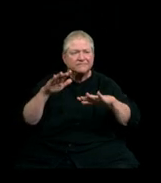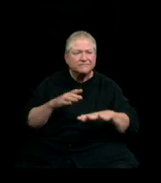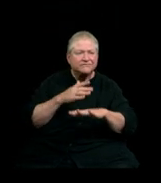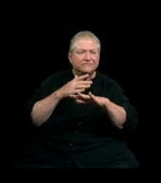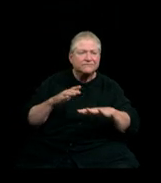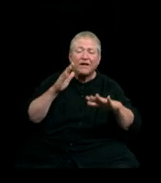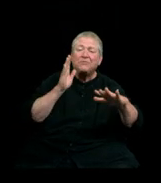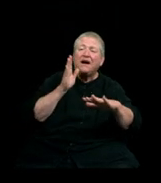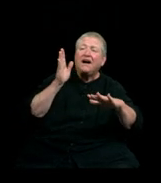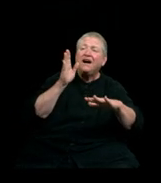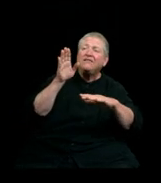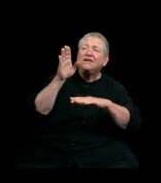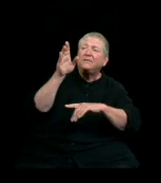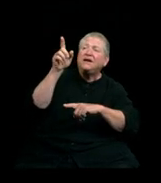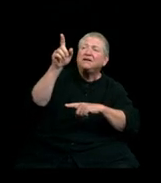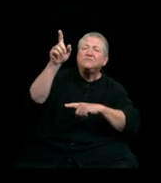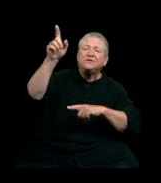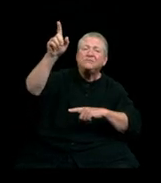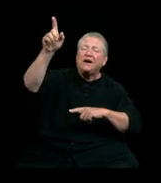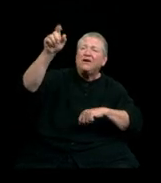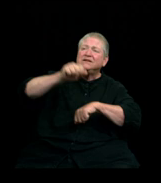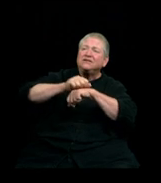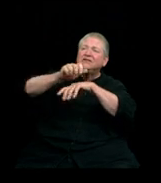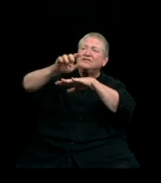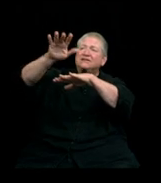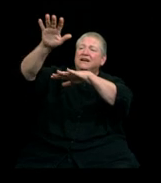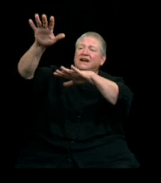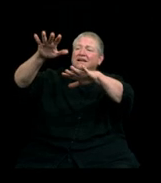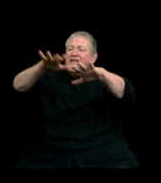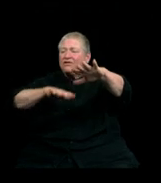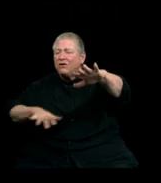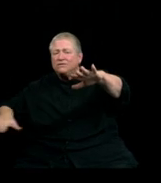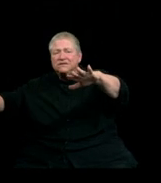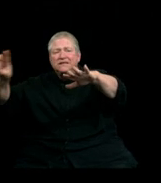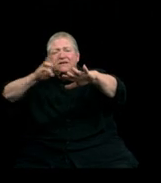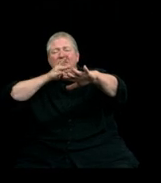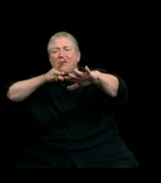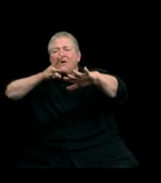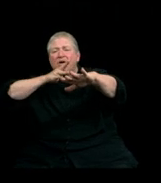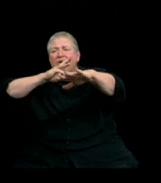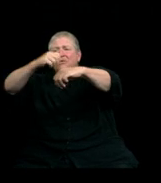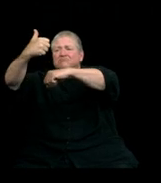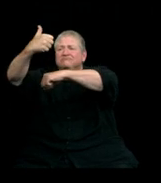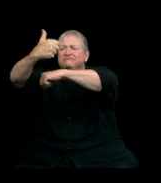Far above the Bay's blue waters stands our own Sehome